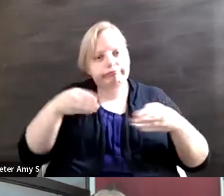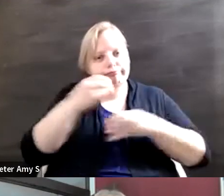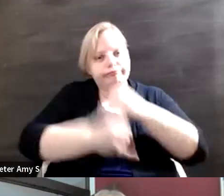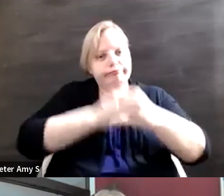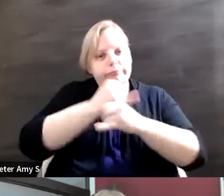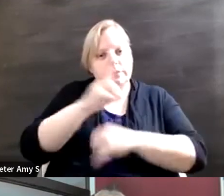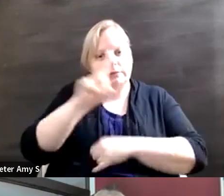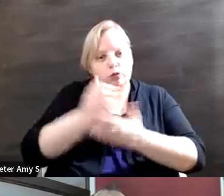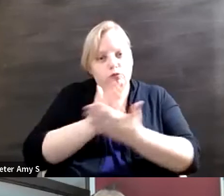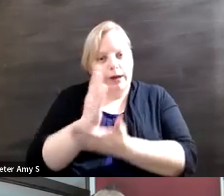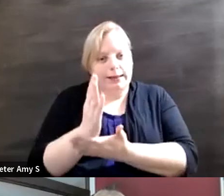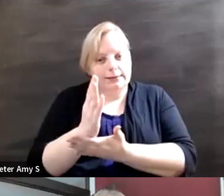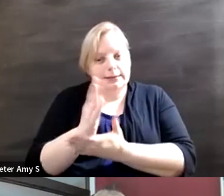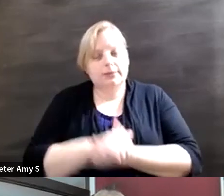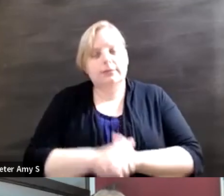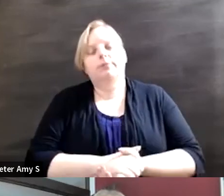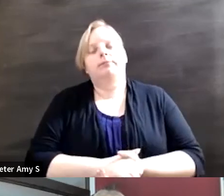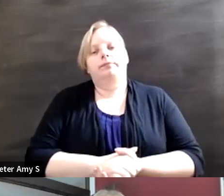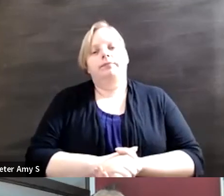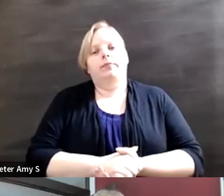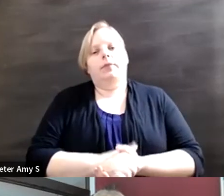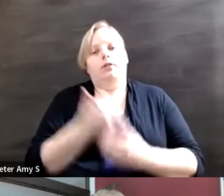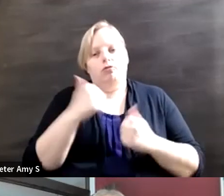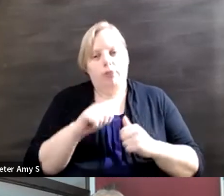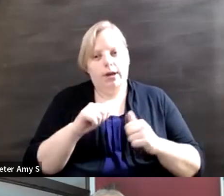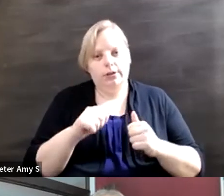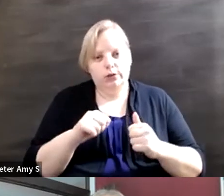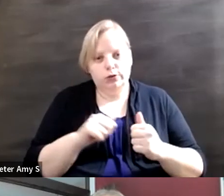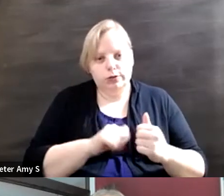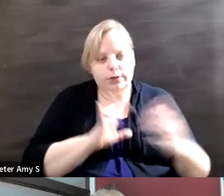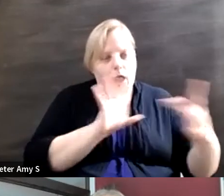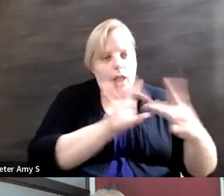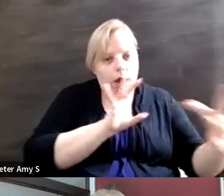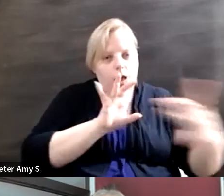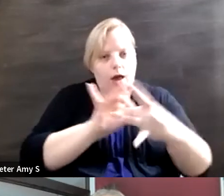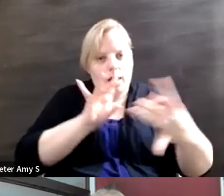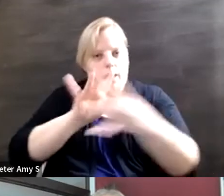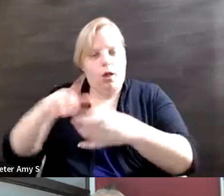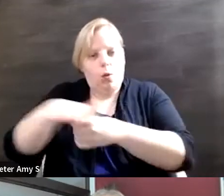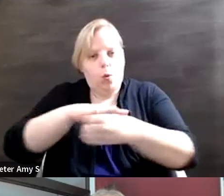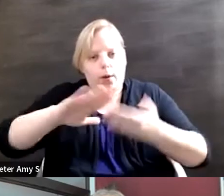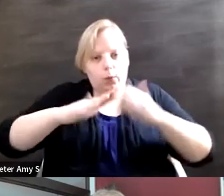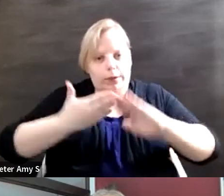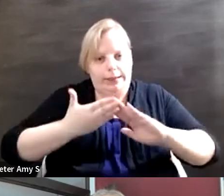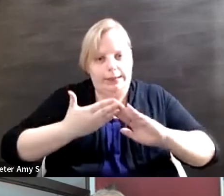are working on linking with local communities on all aspects of human rights and trying to